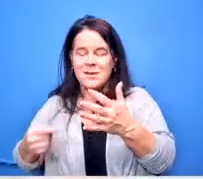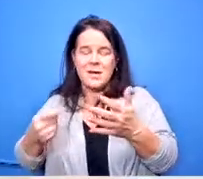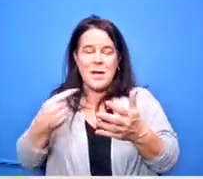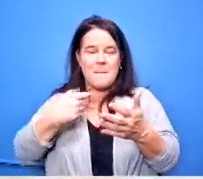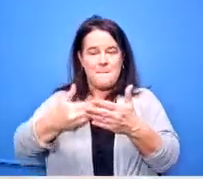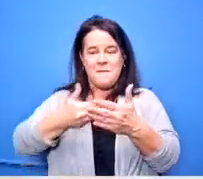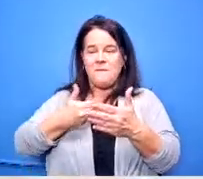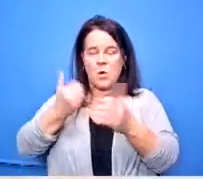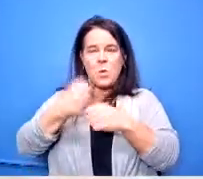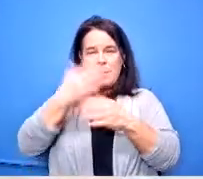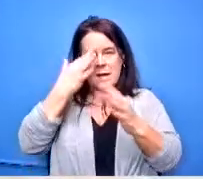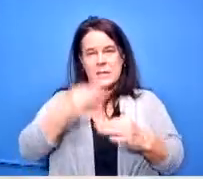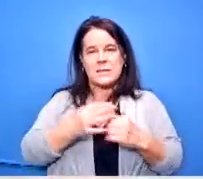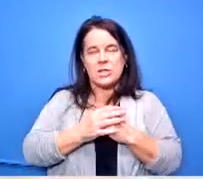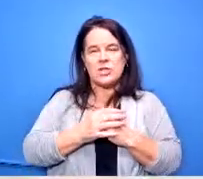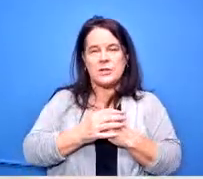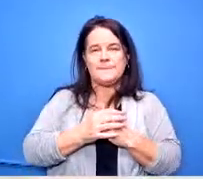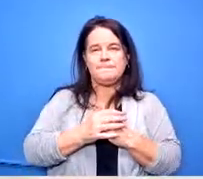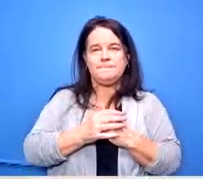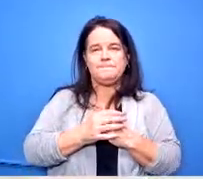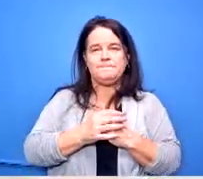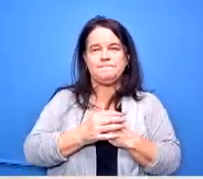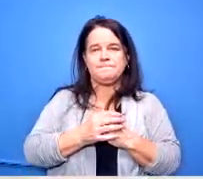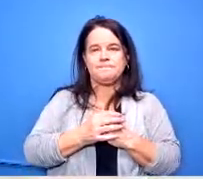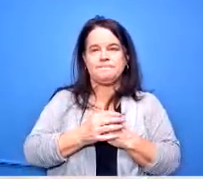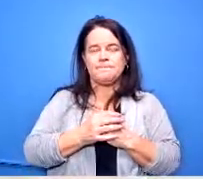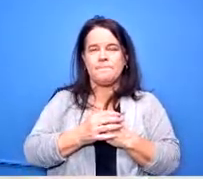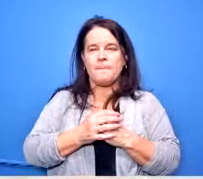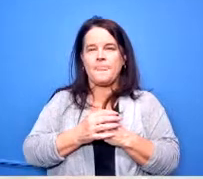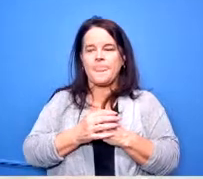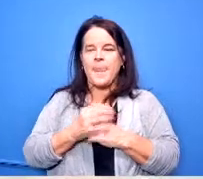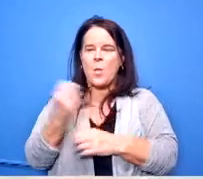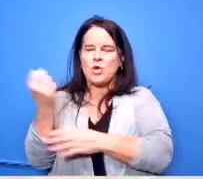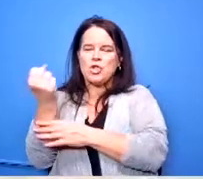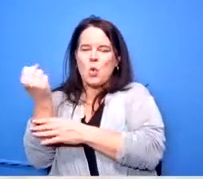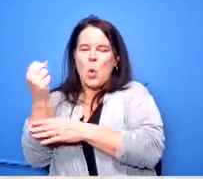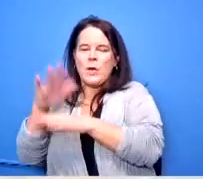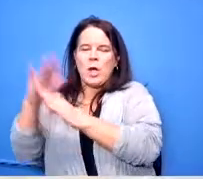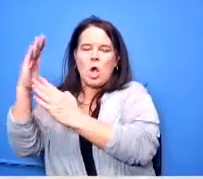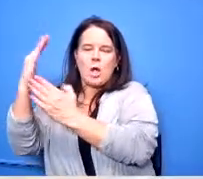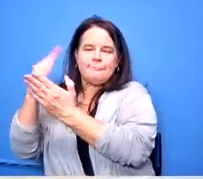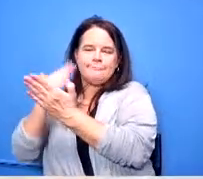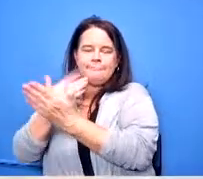make a decision we wanted to put this placeholder on here because this is esser money that we would